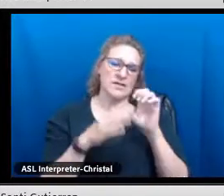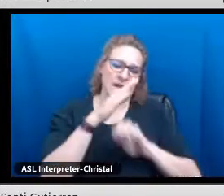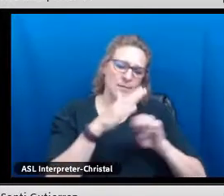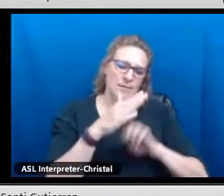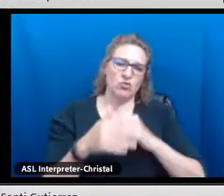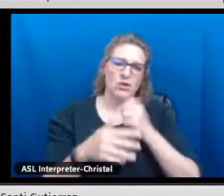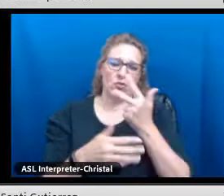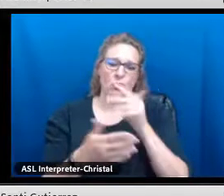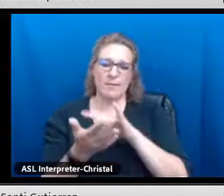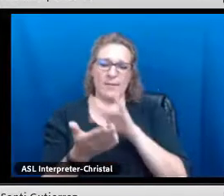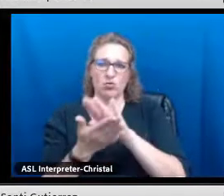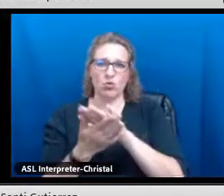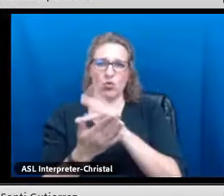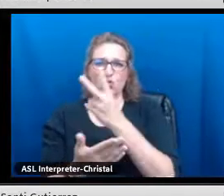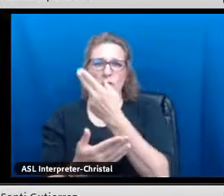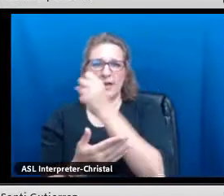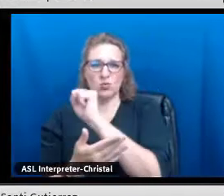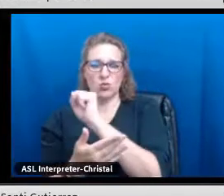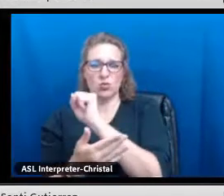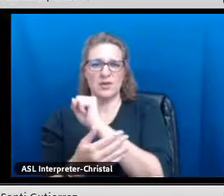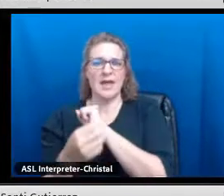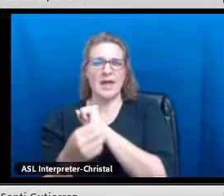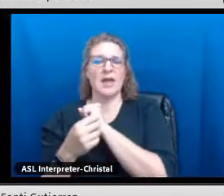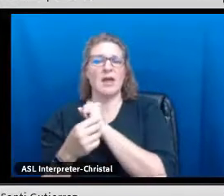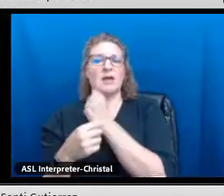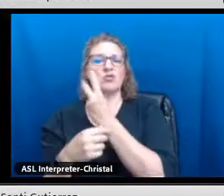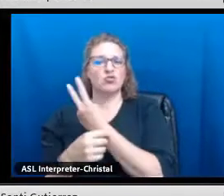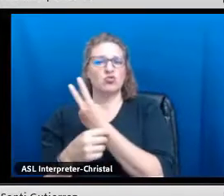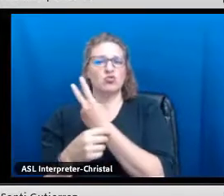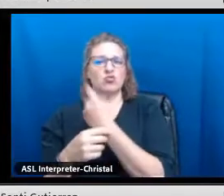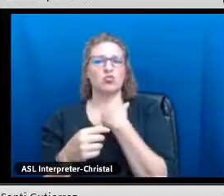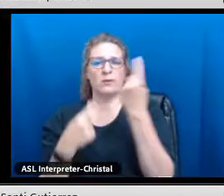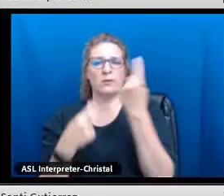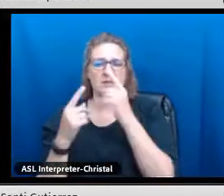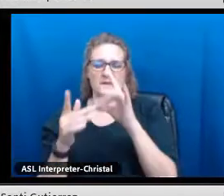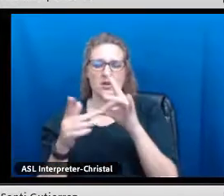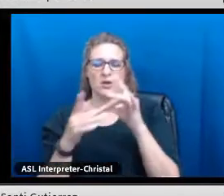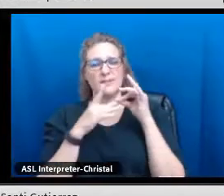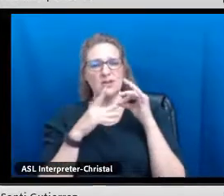With that being said, that's broken down by 14 elementary, three middle schools, two high